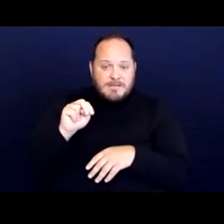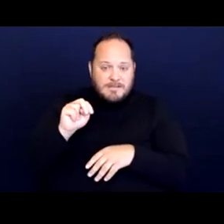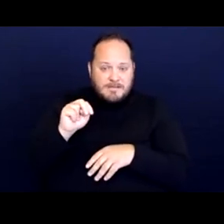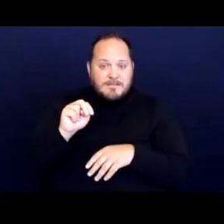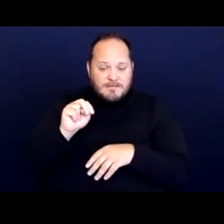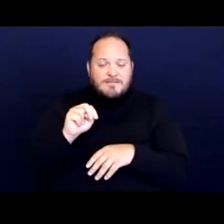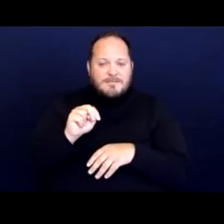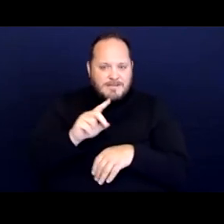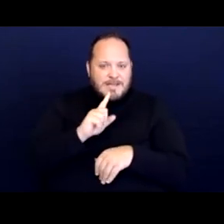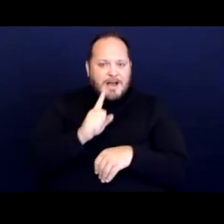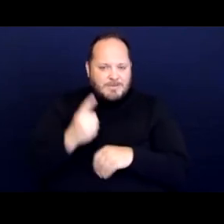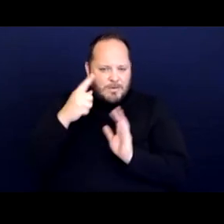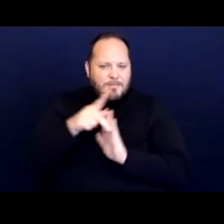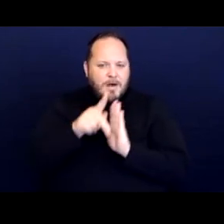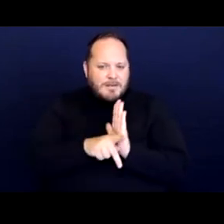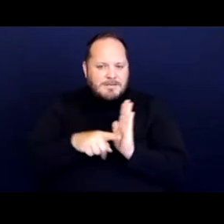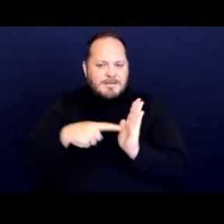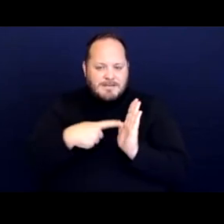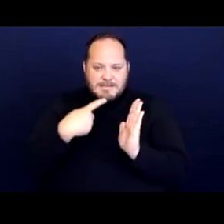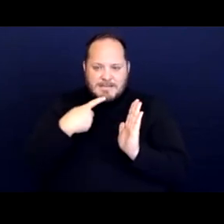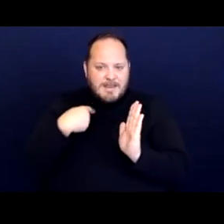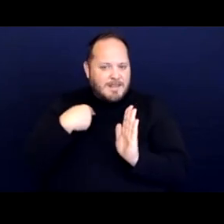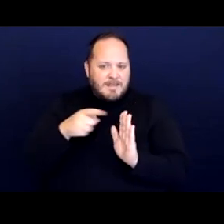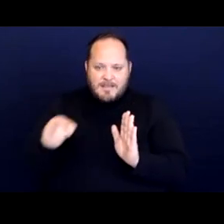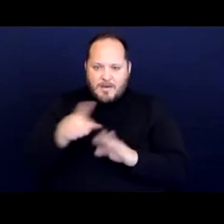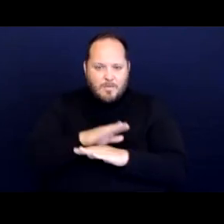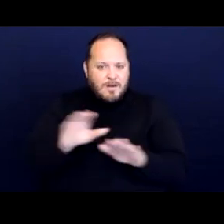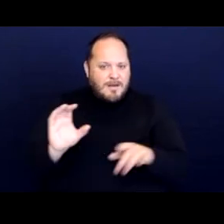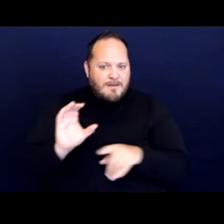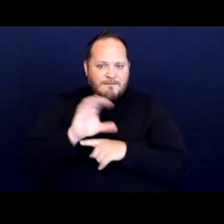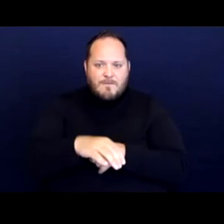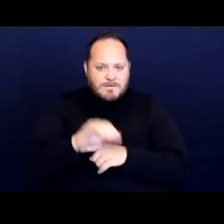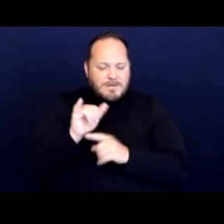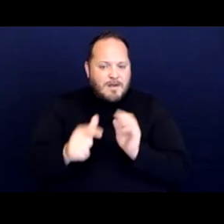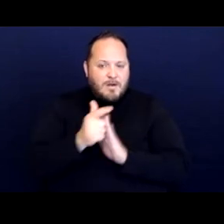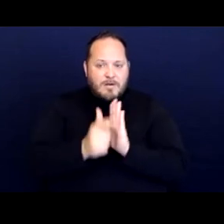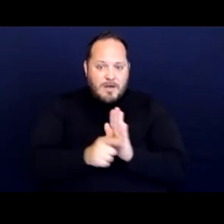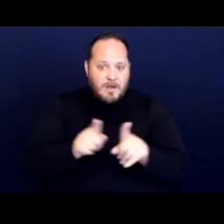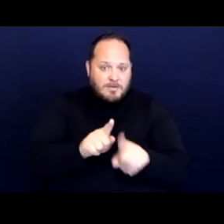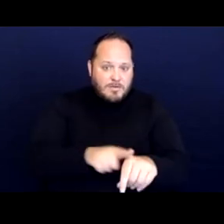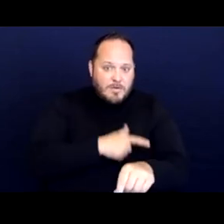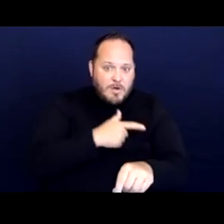a policy that said they would not enforce the ordinance as long as the shelters didn't report,